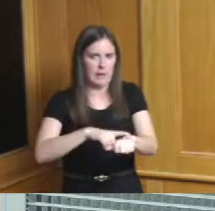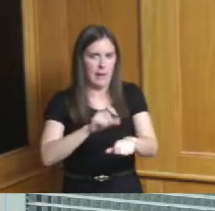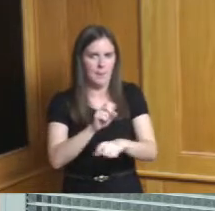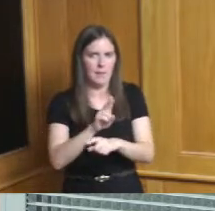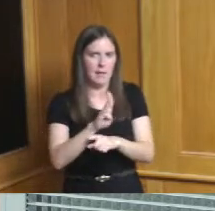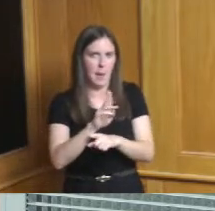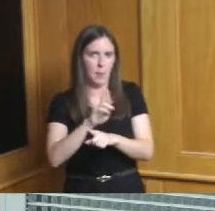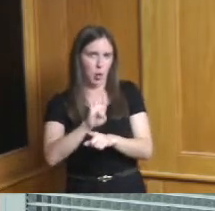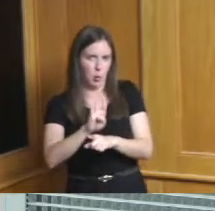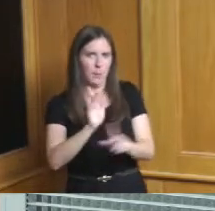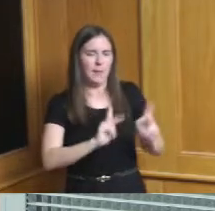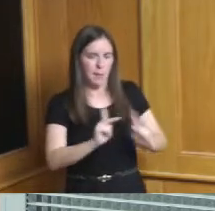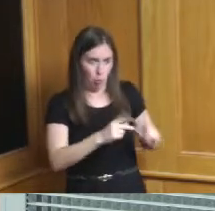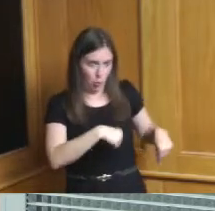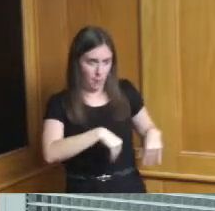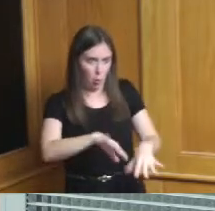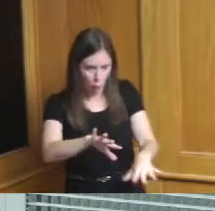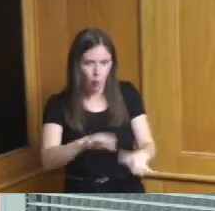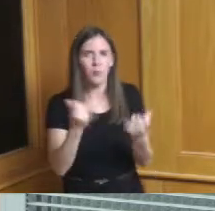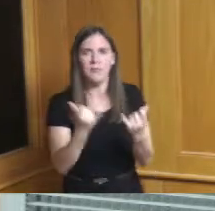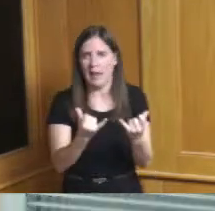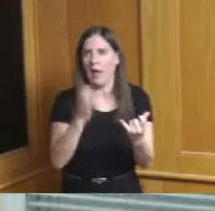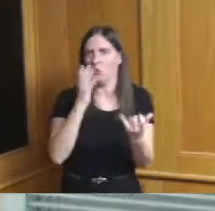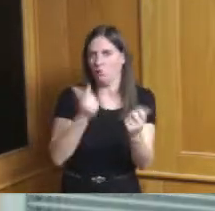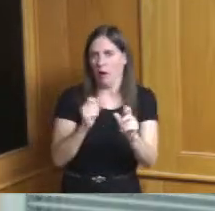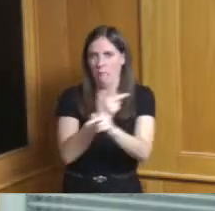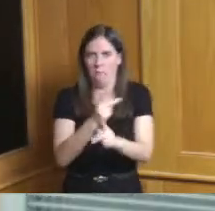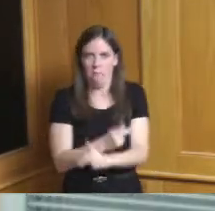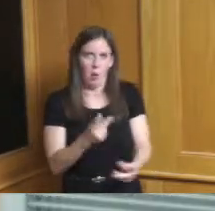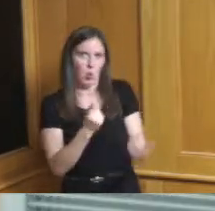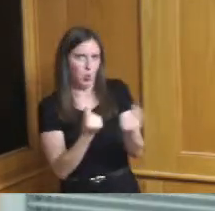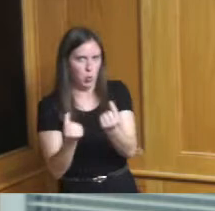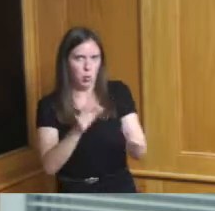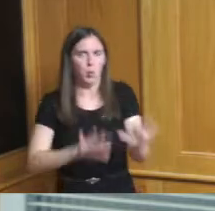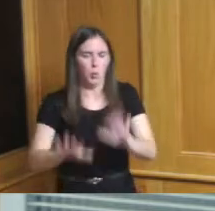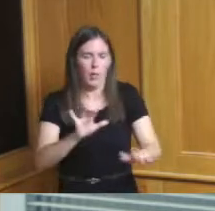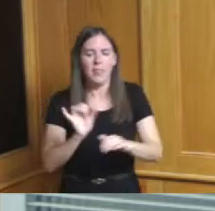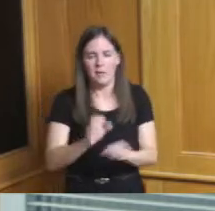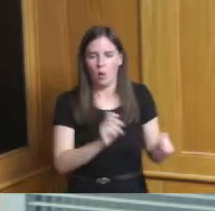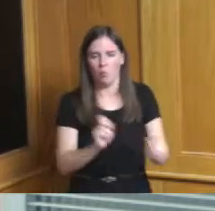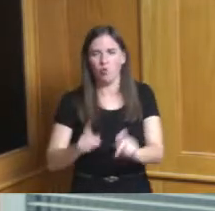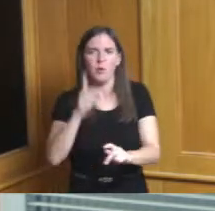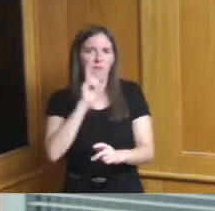we were starting from you know I think there was some opportunity there to bring in those increases